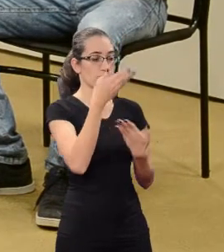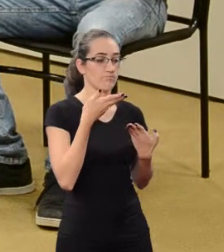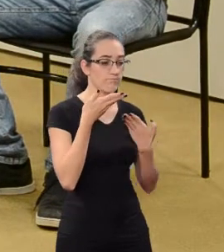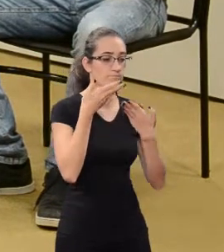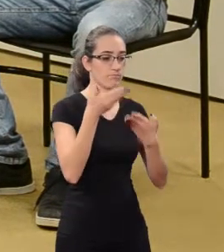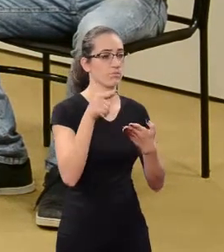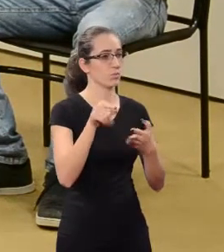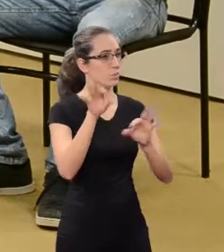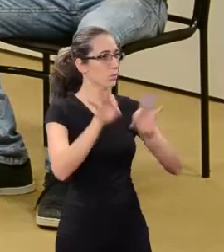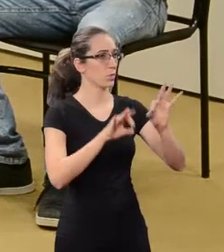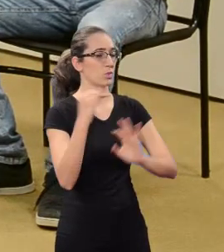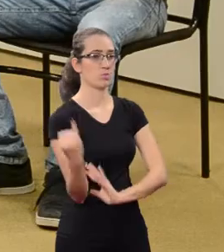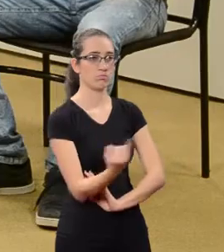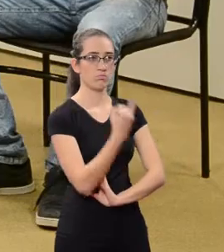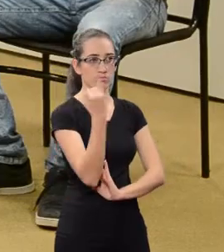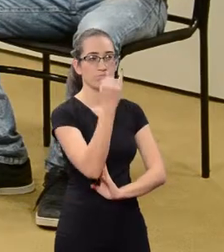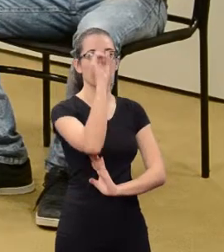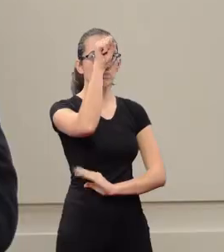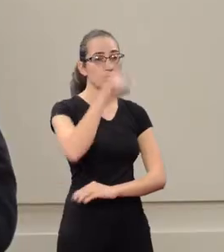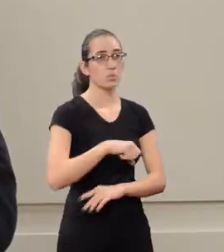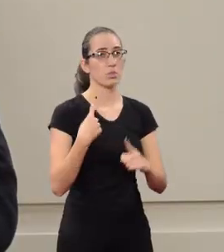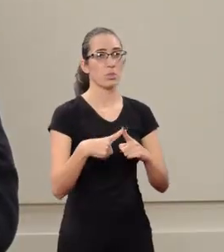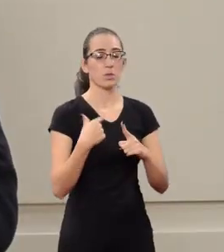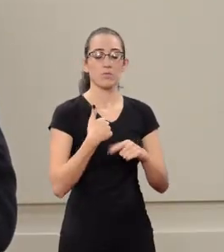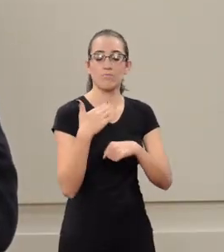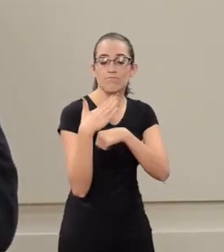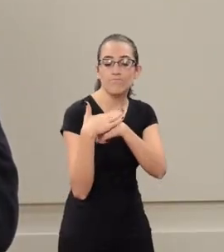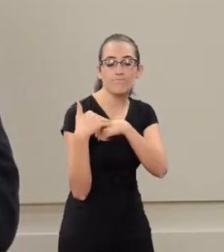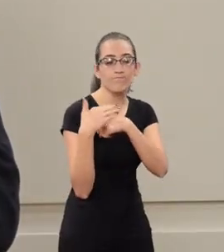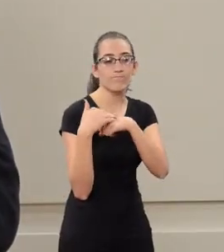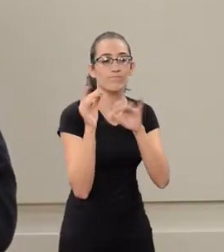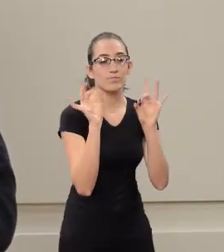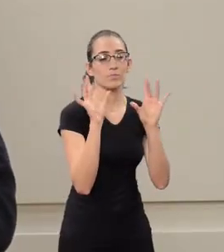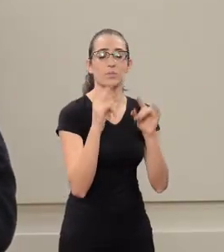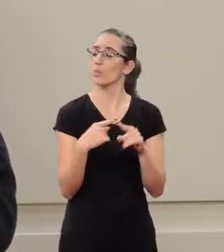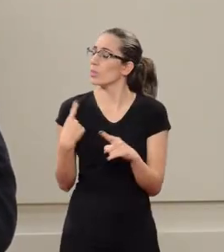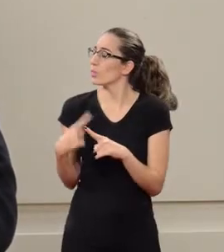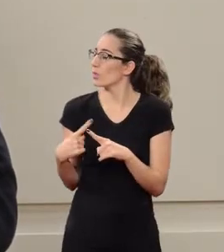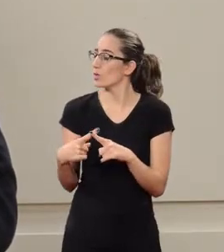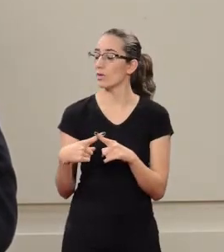This is a very important project and that I am especially fond of. Why?